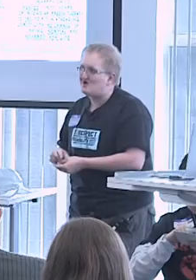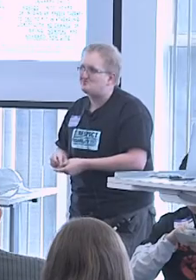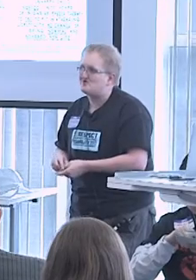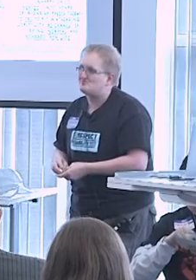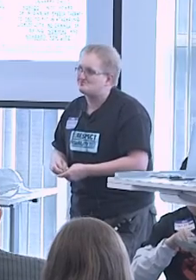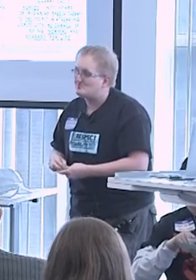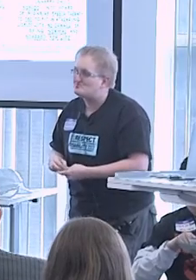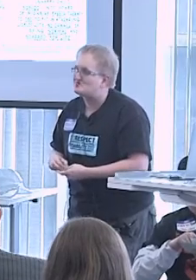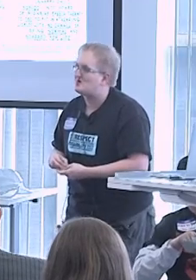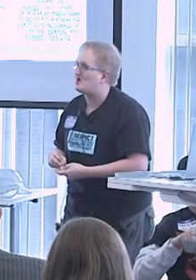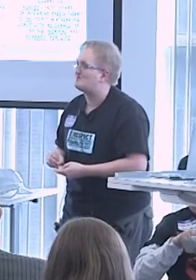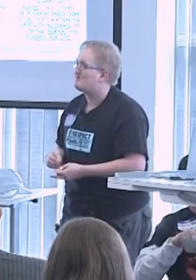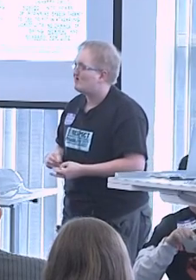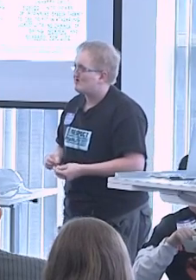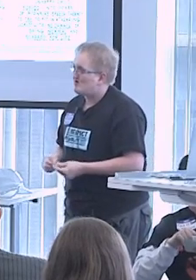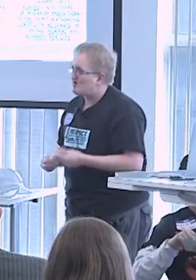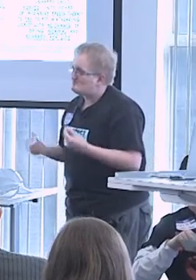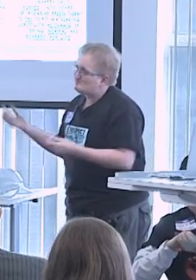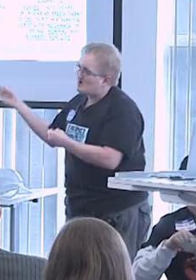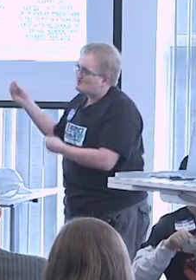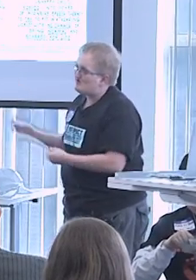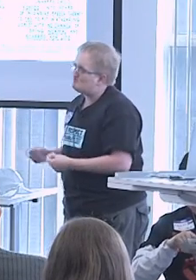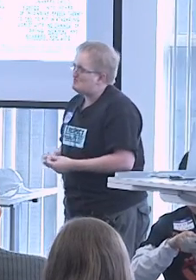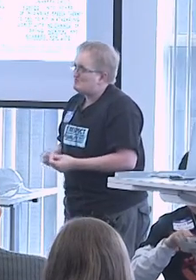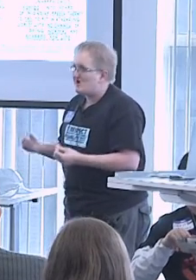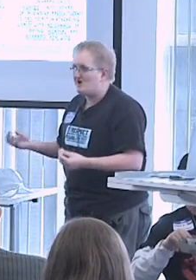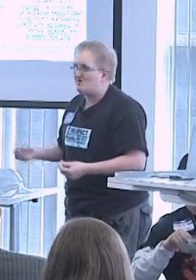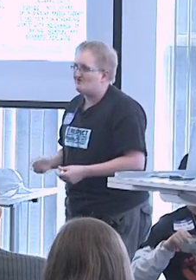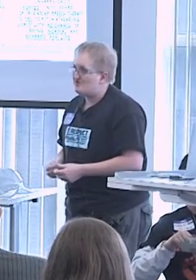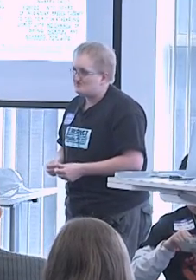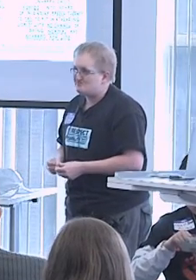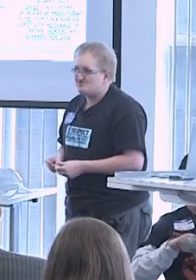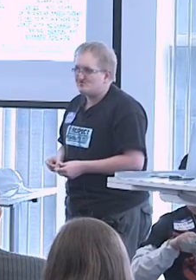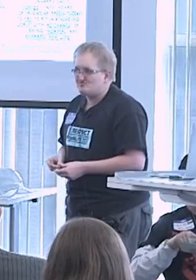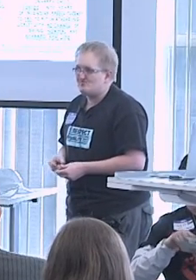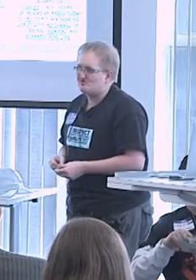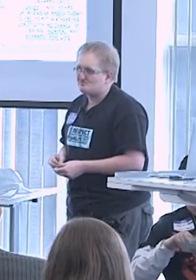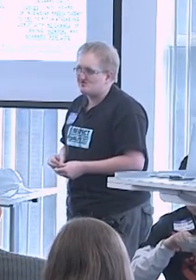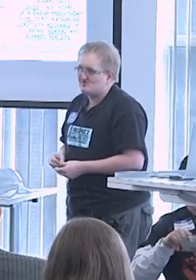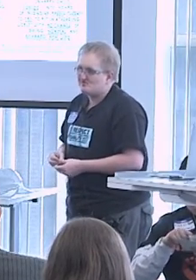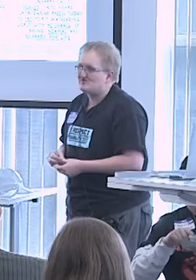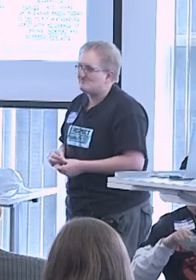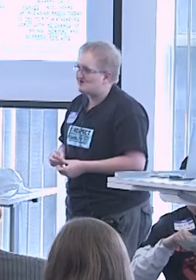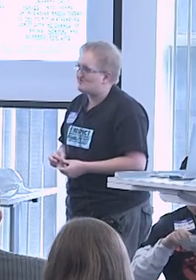As a result, young people have a different experience of hearing that they might have